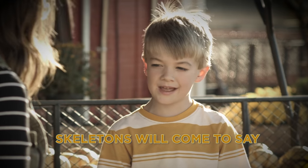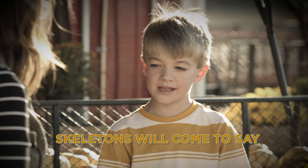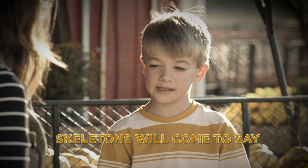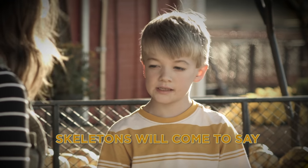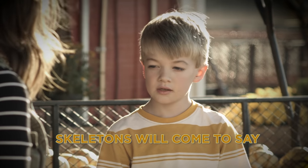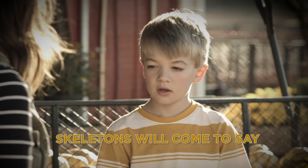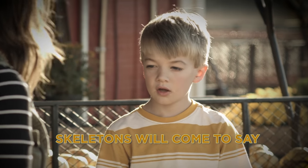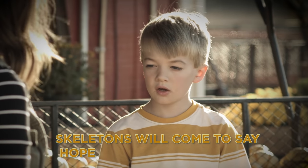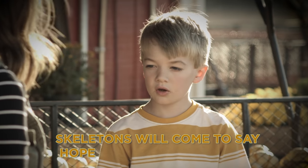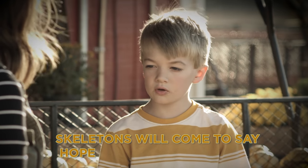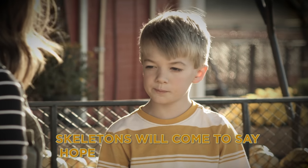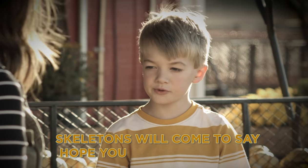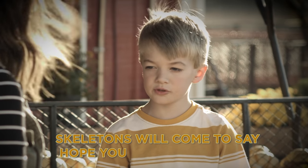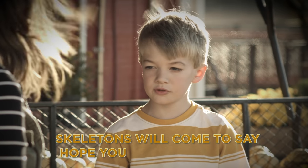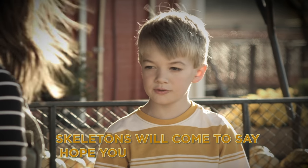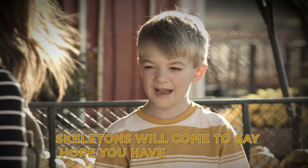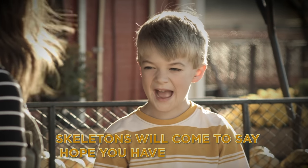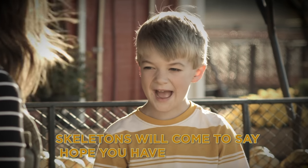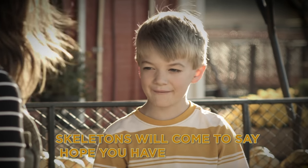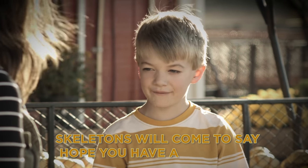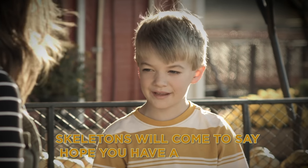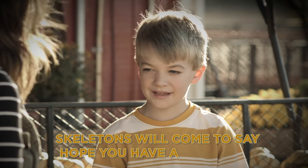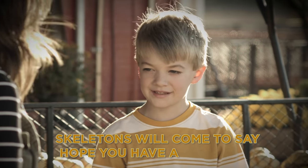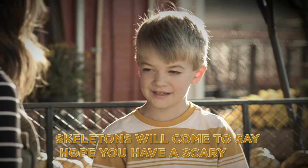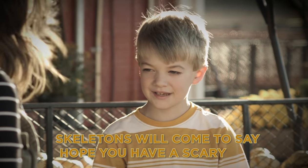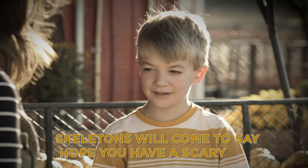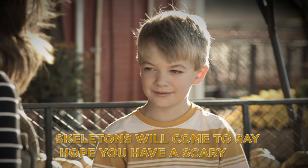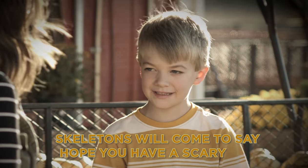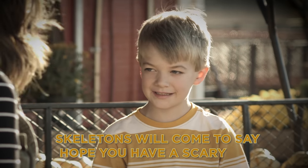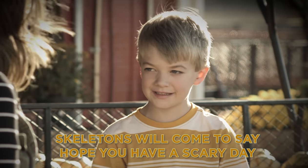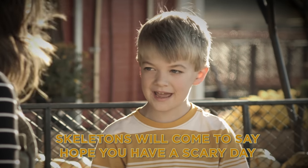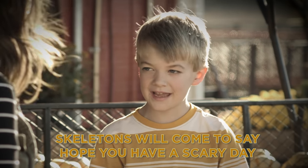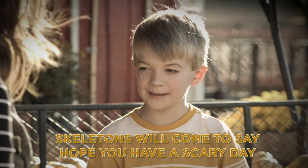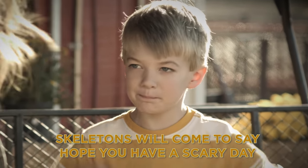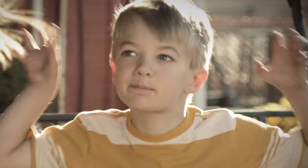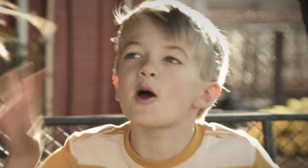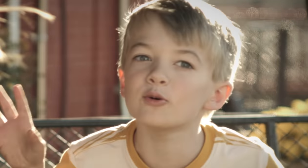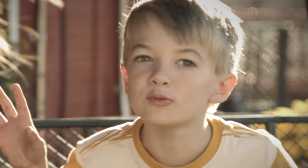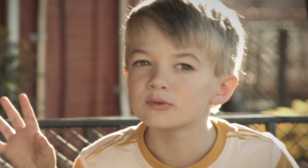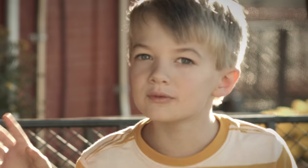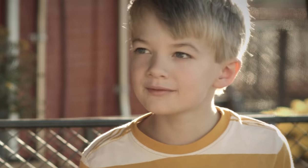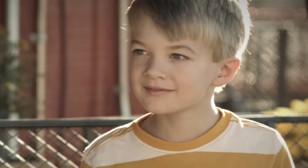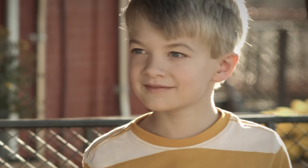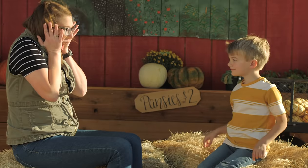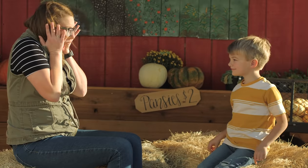hope you have a scary day, BOO!